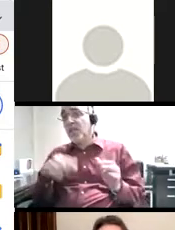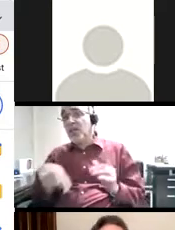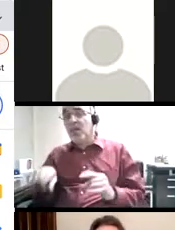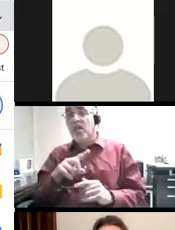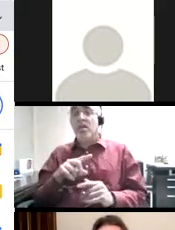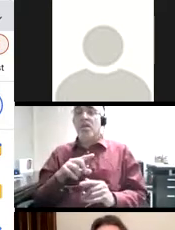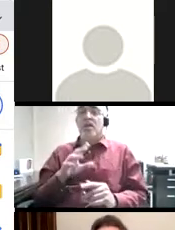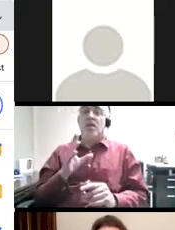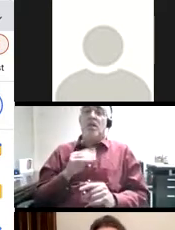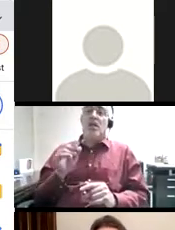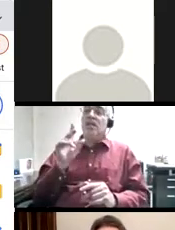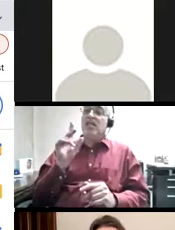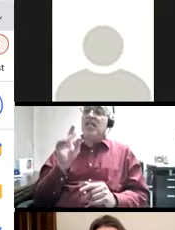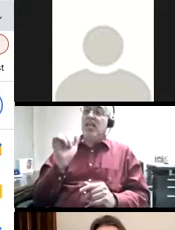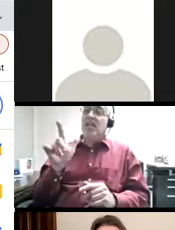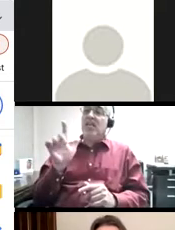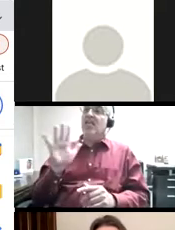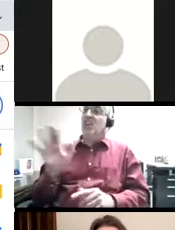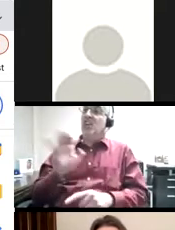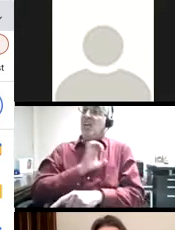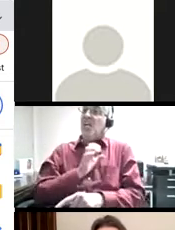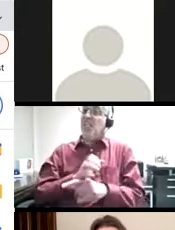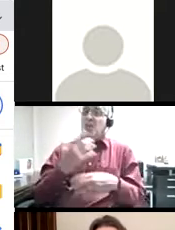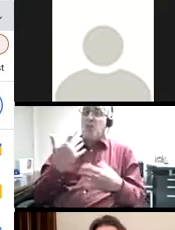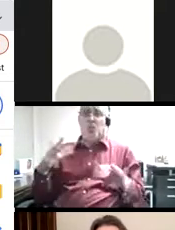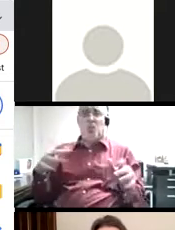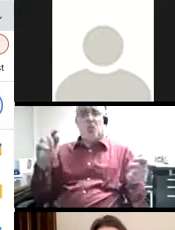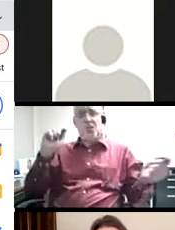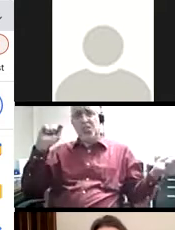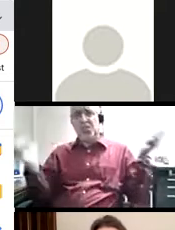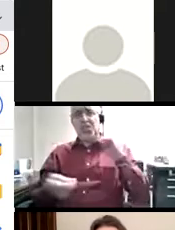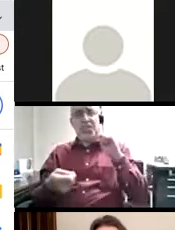and where there were opportunities to clarify. Daniel's energy transformed in that moment. he